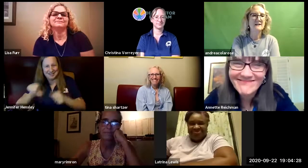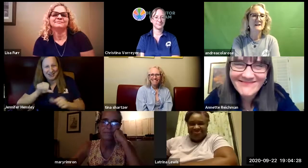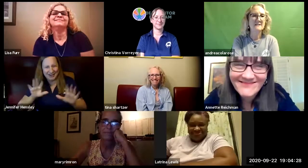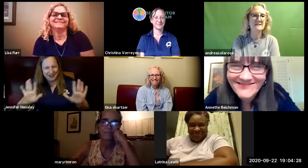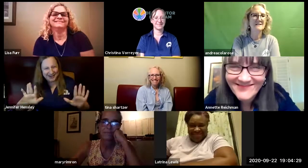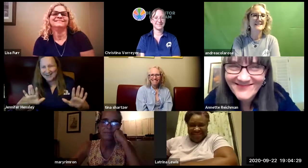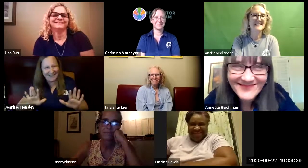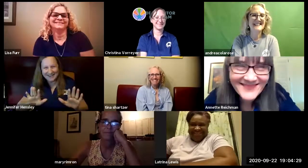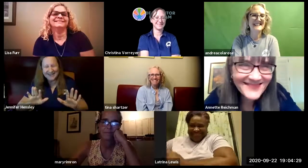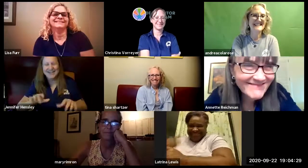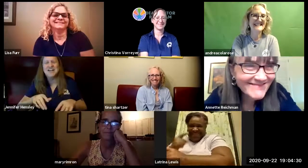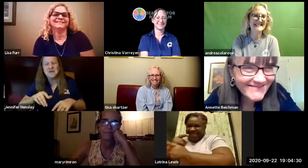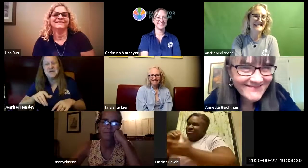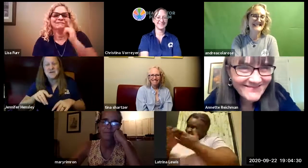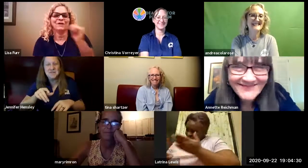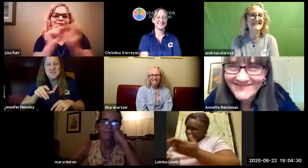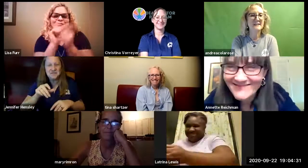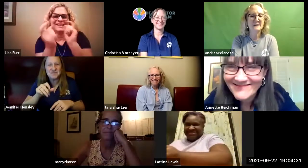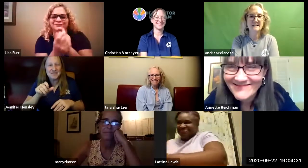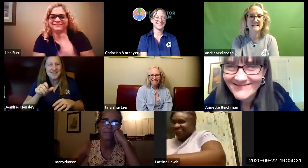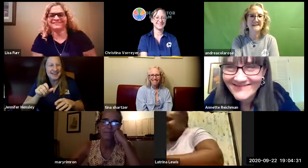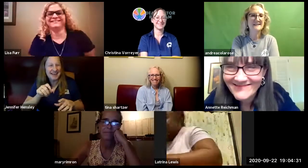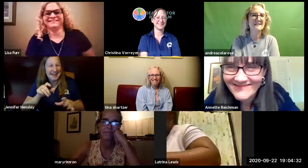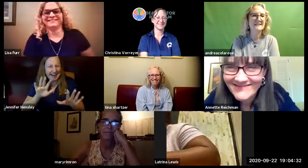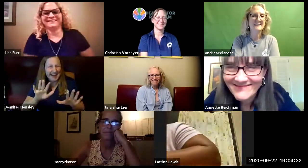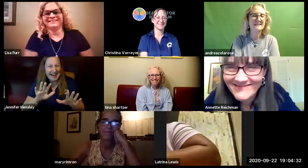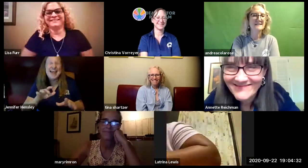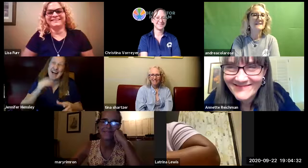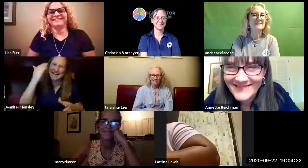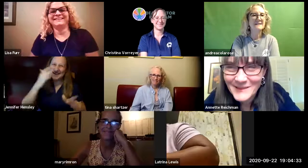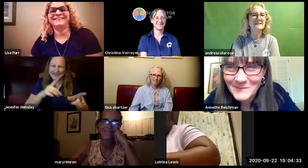we're we're trying not to have school